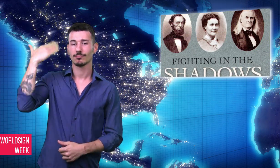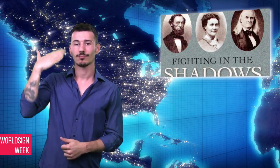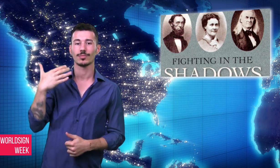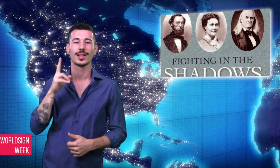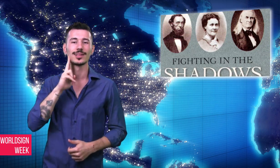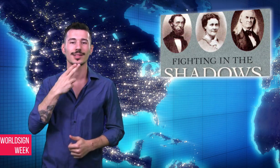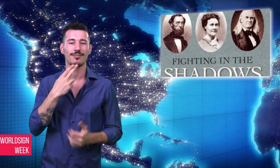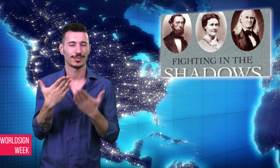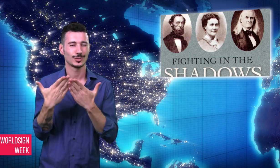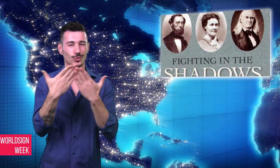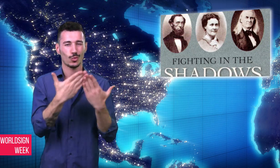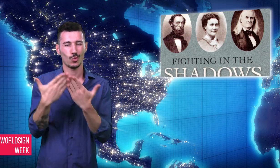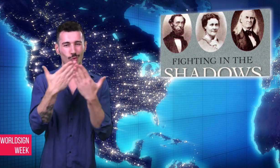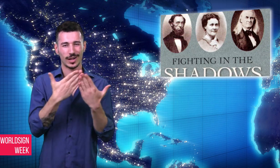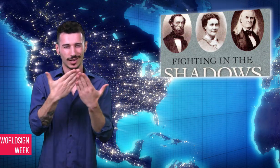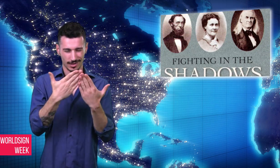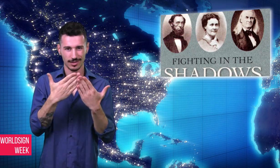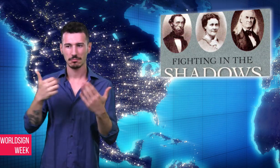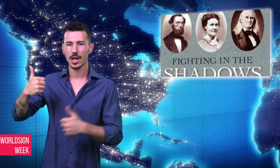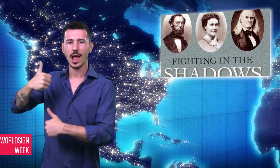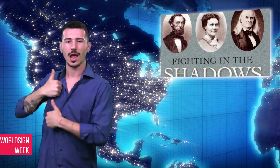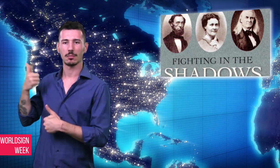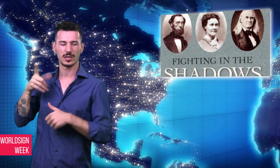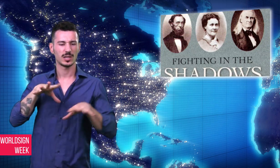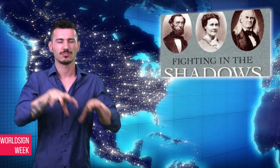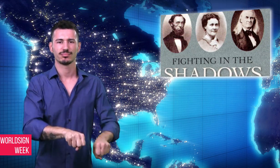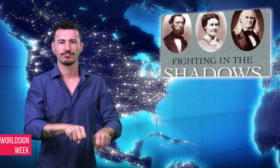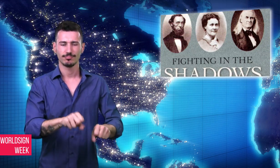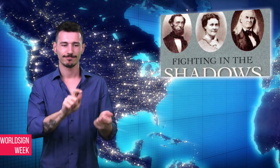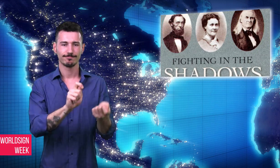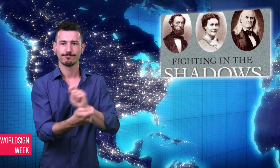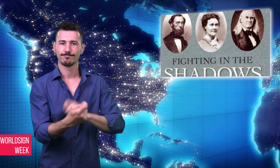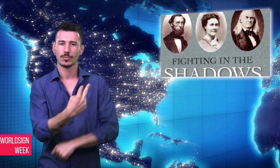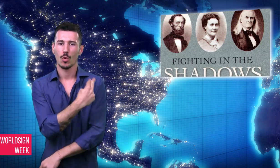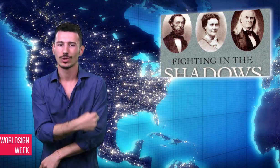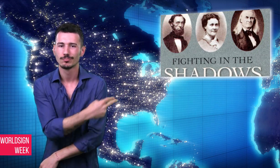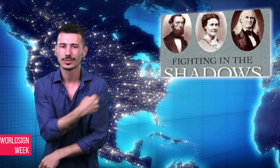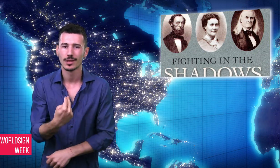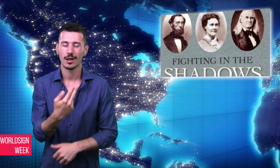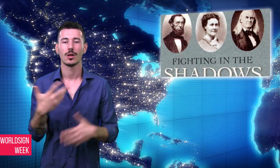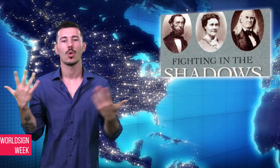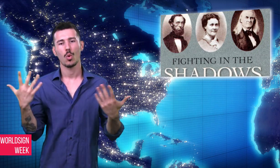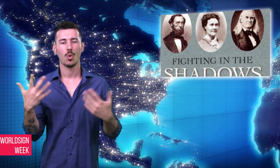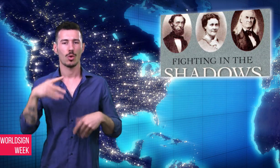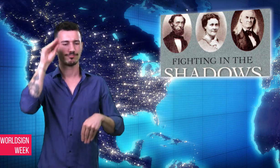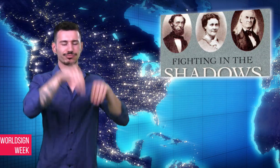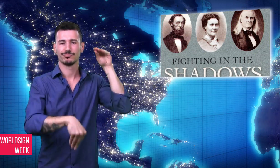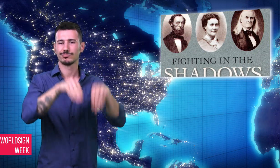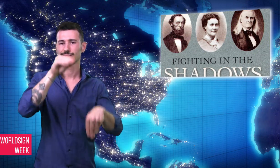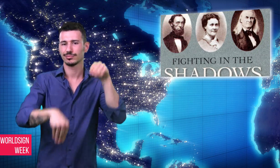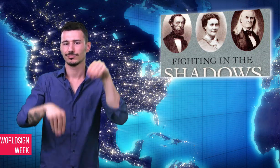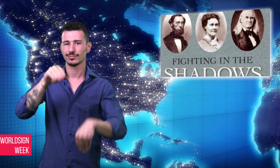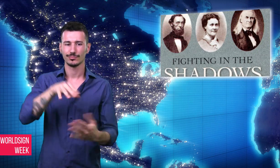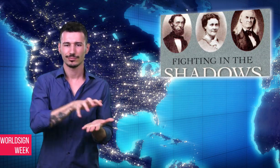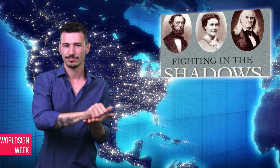Deaf schools attacked and being suspected to be enemy camps.